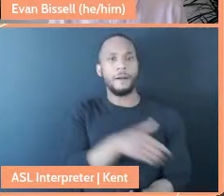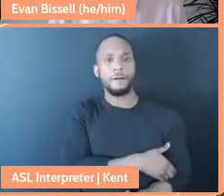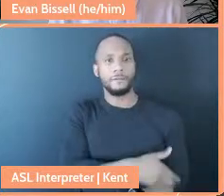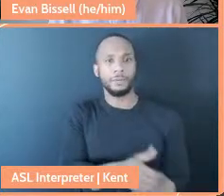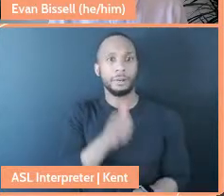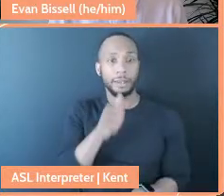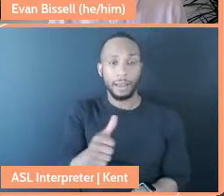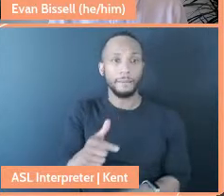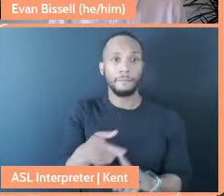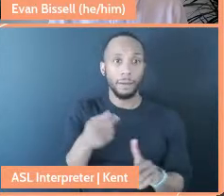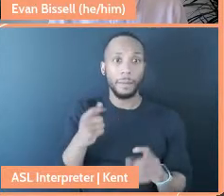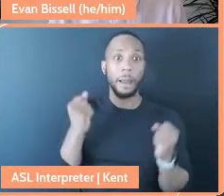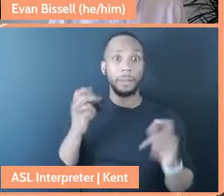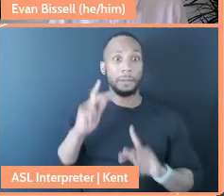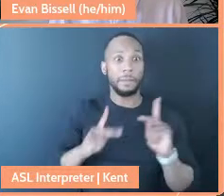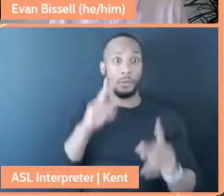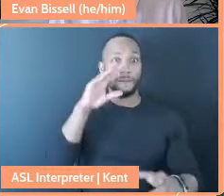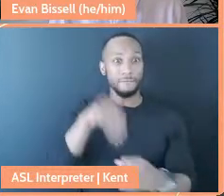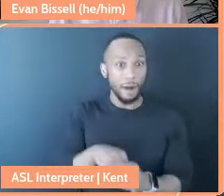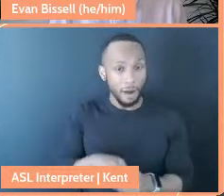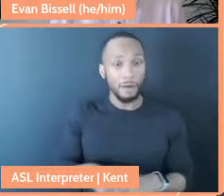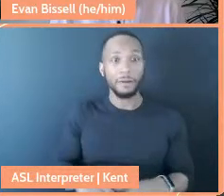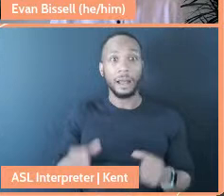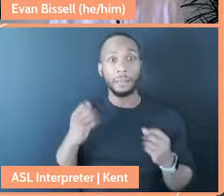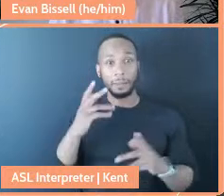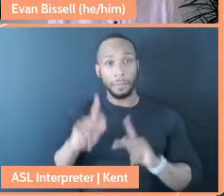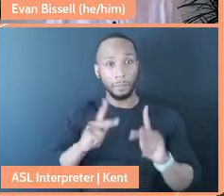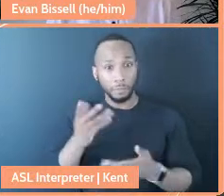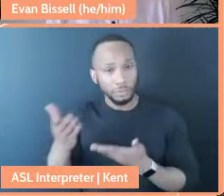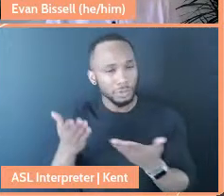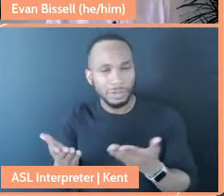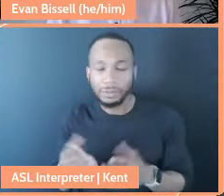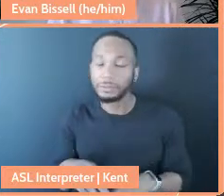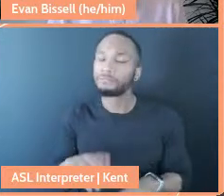people involved and the number of people who serve, but also for showing a different way.